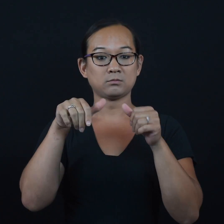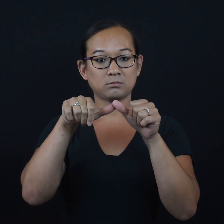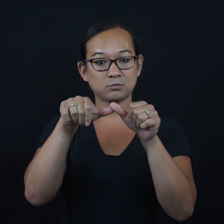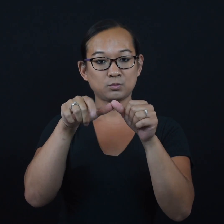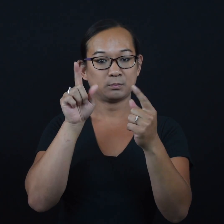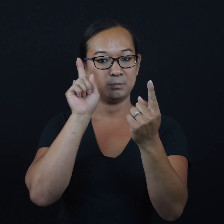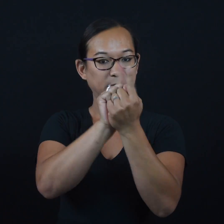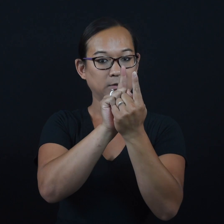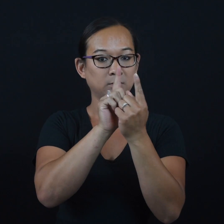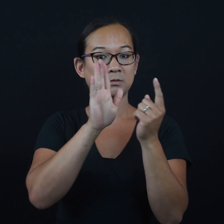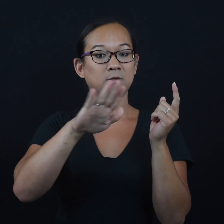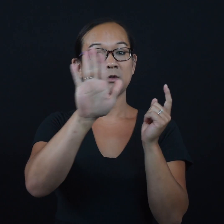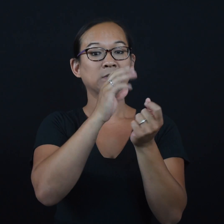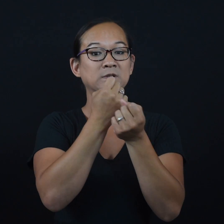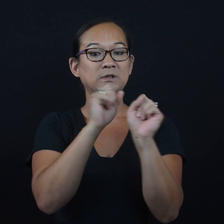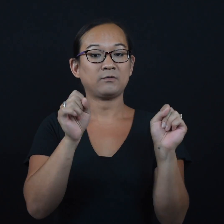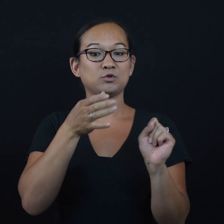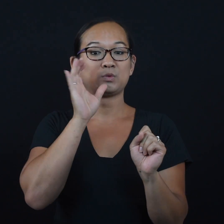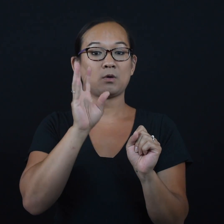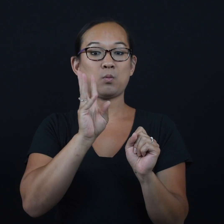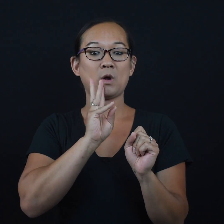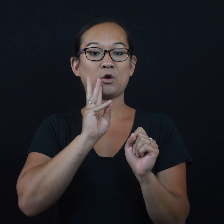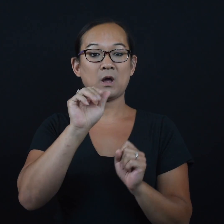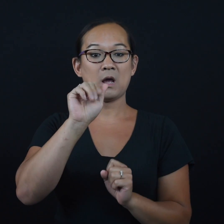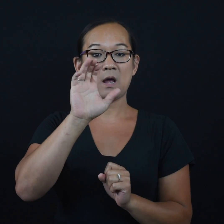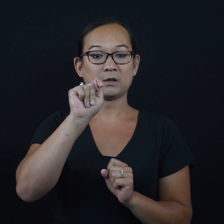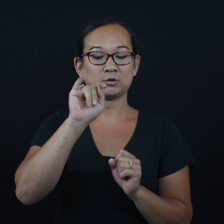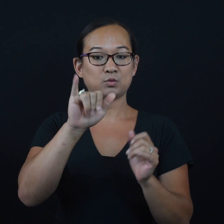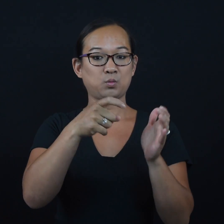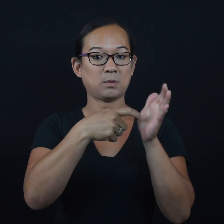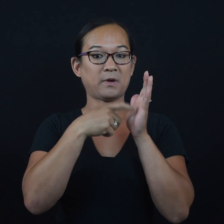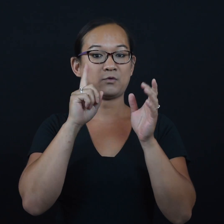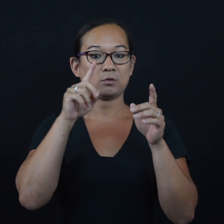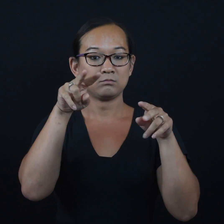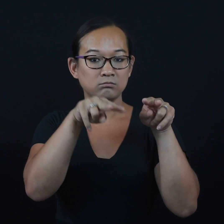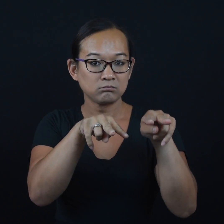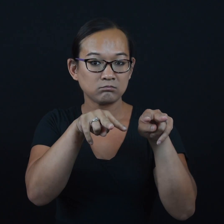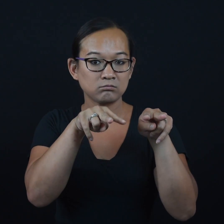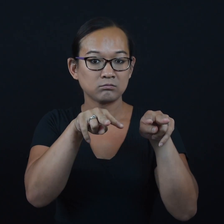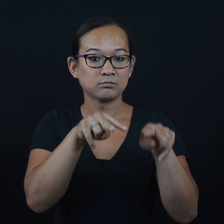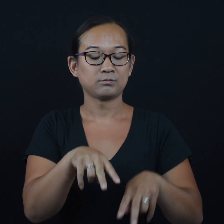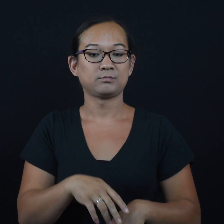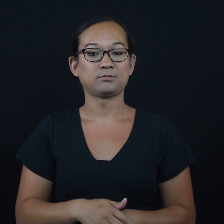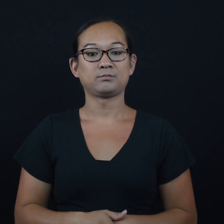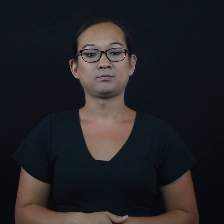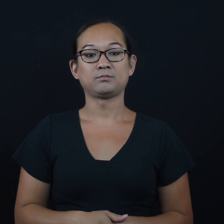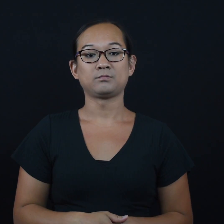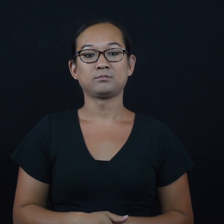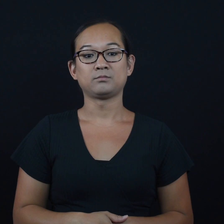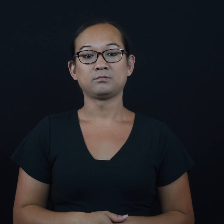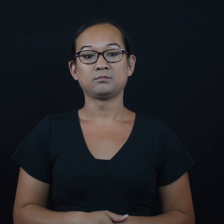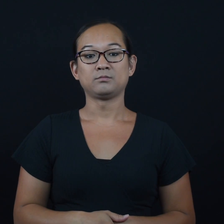supplies continue to meet Safe Drinking Water Act requirements for monitoring.